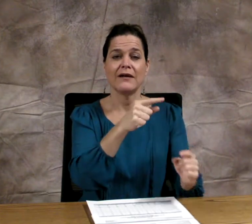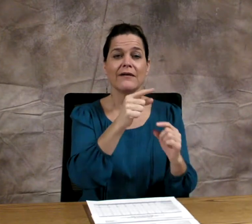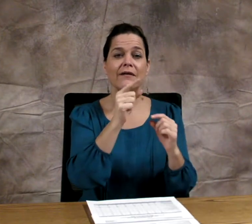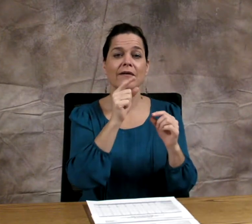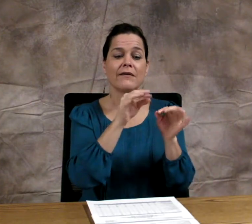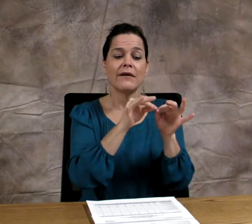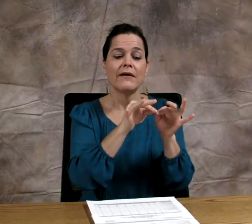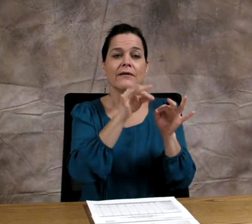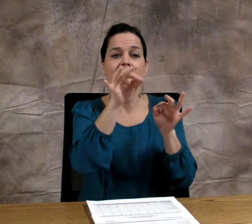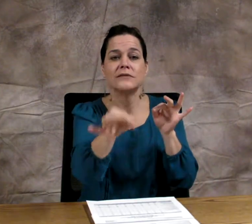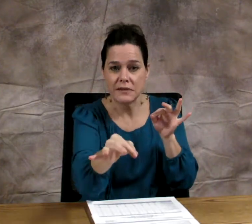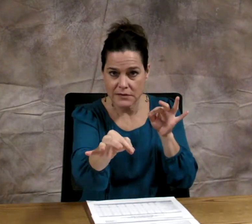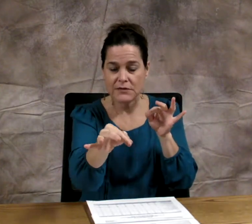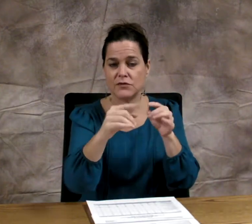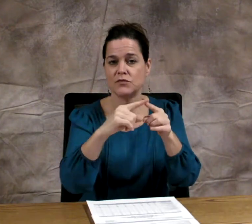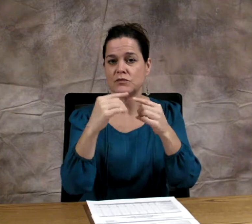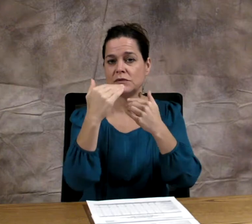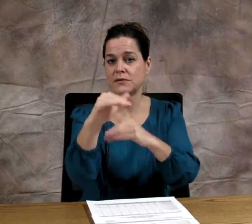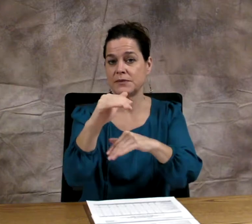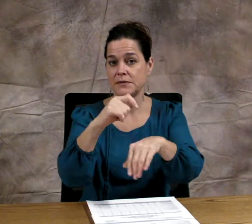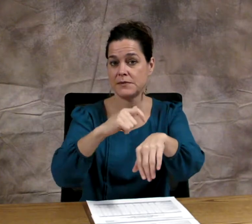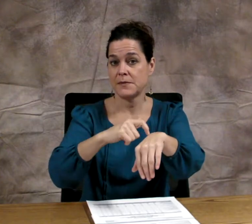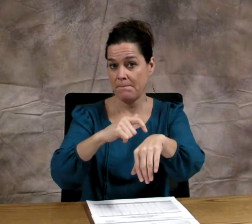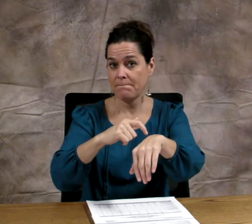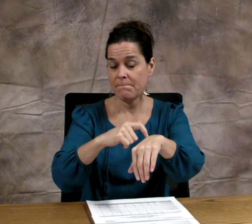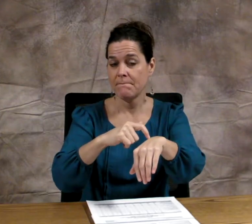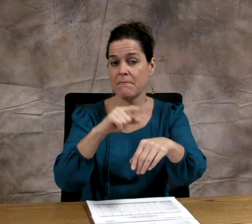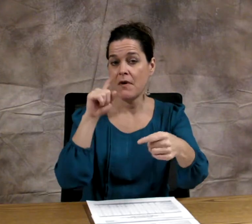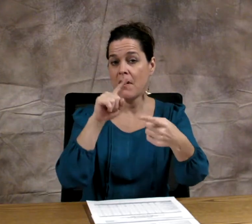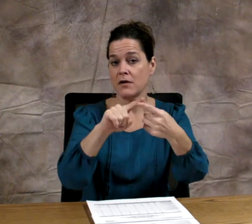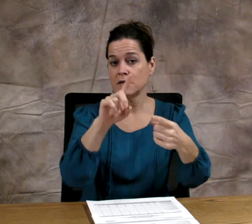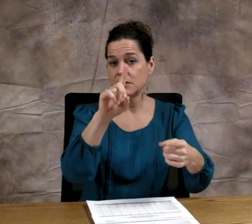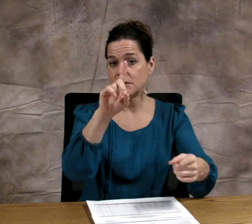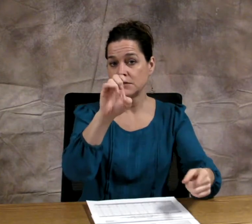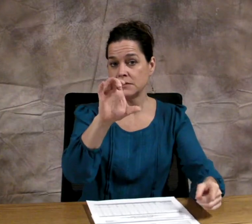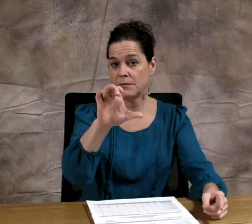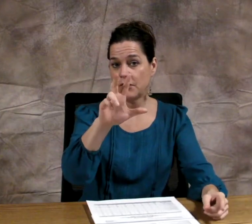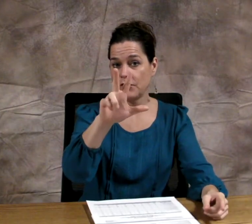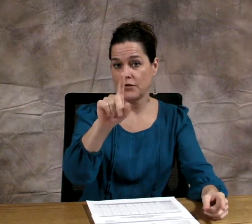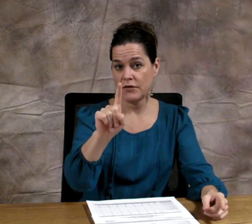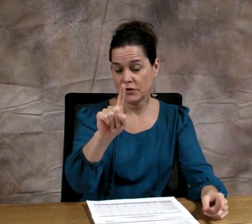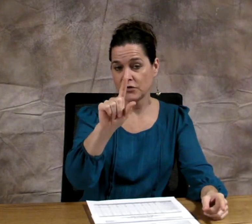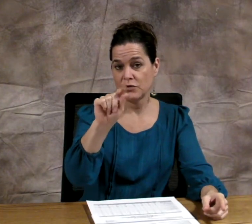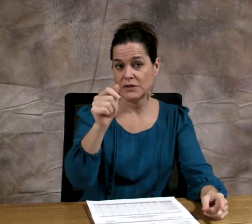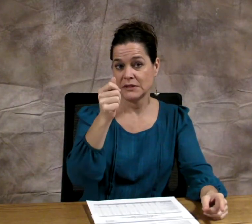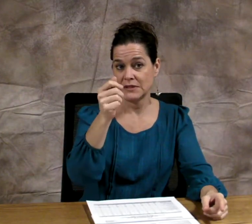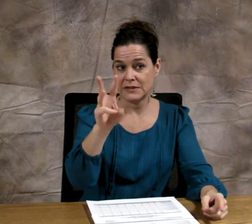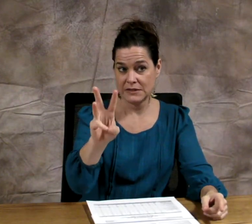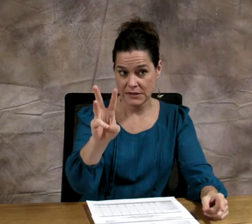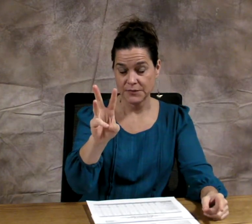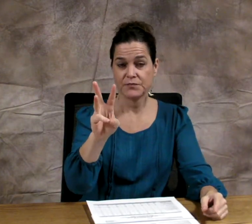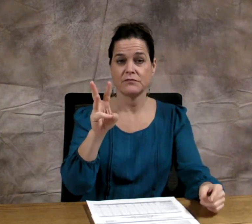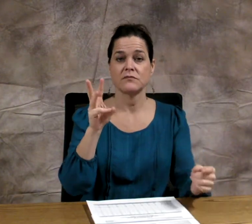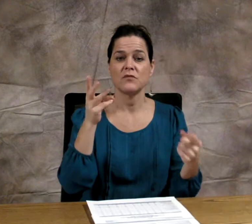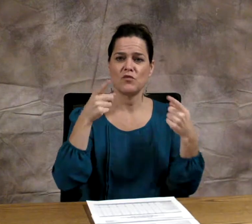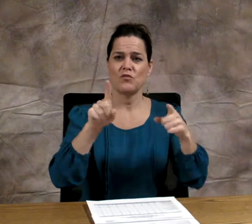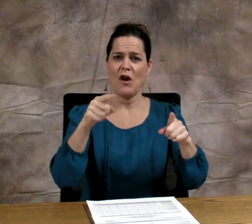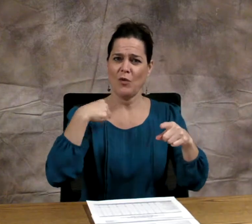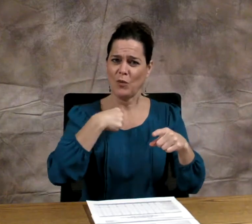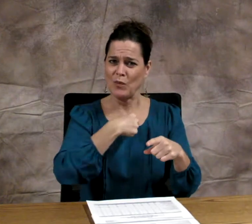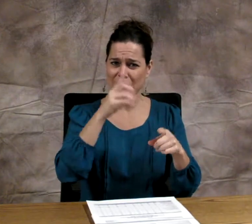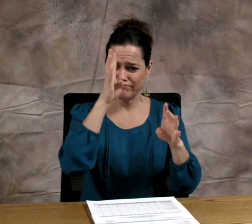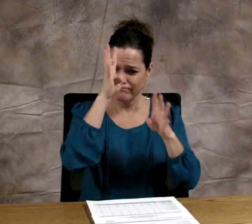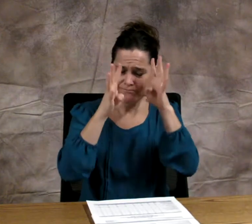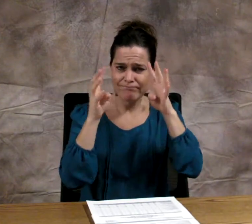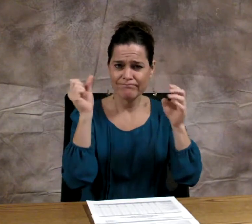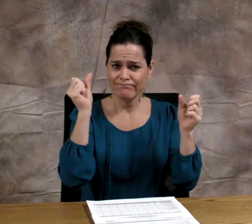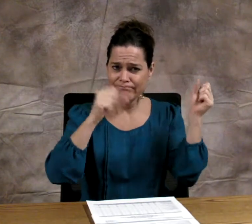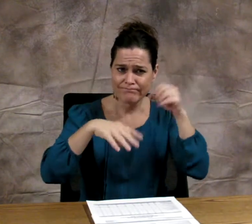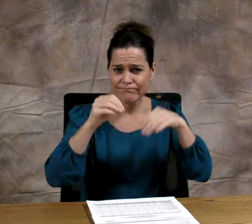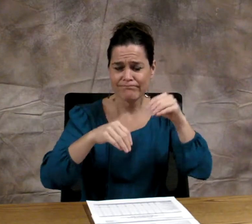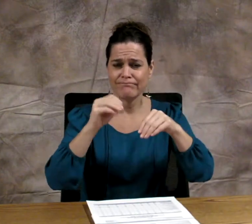These FY16 rates have been extended for a limited time;through December 31, 2016,